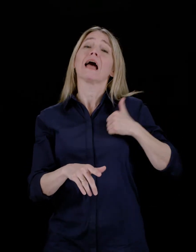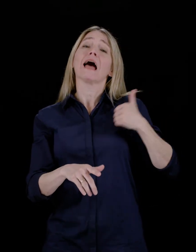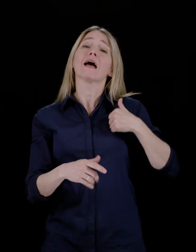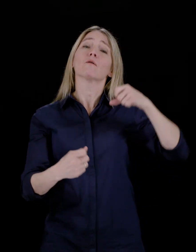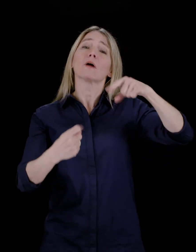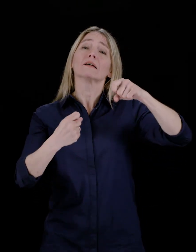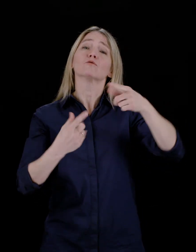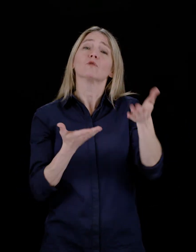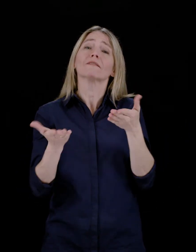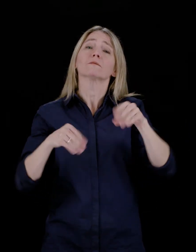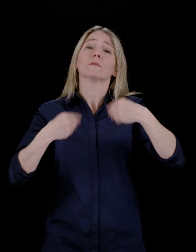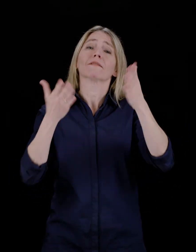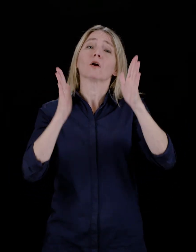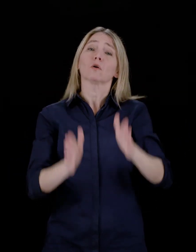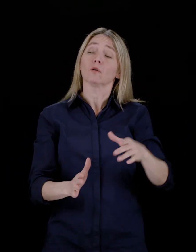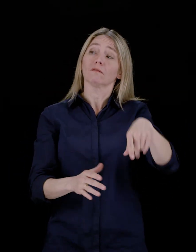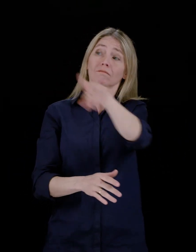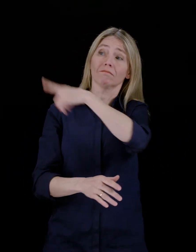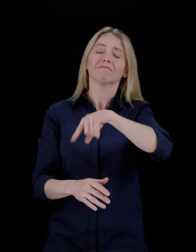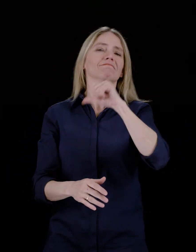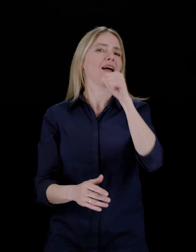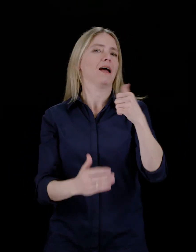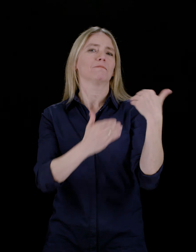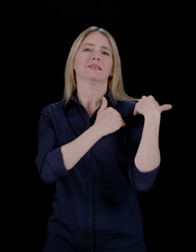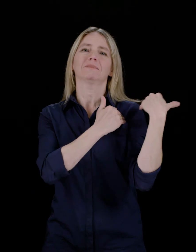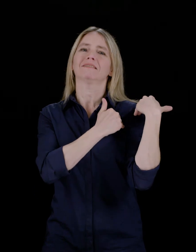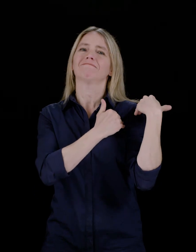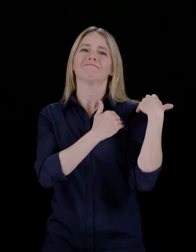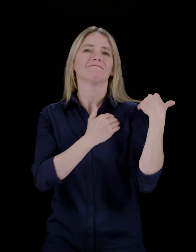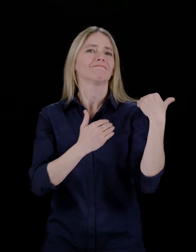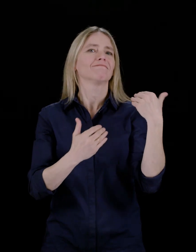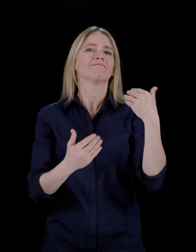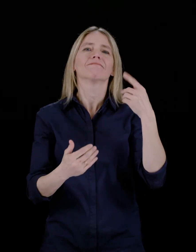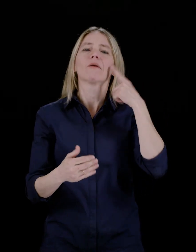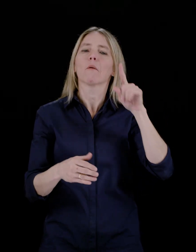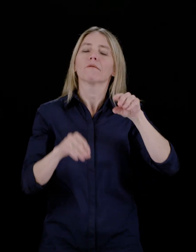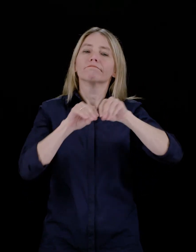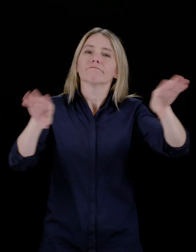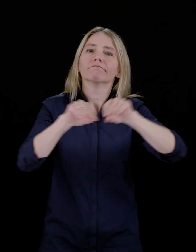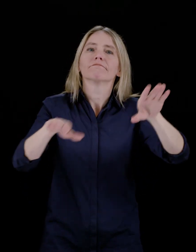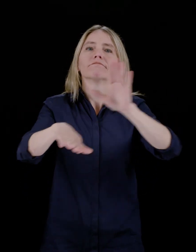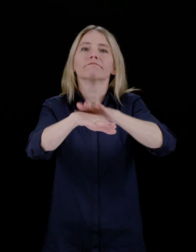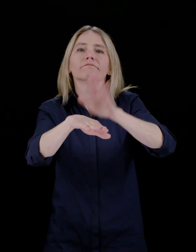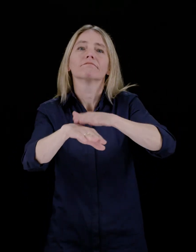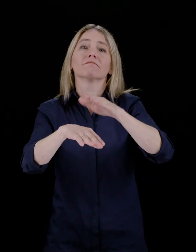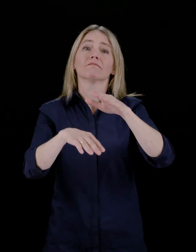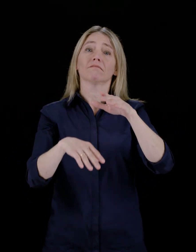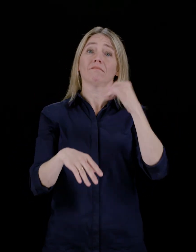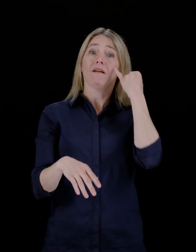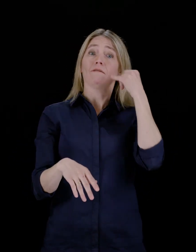Canadian wireless service providers are not responsible for alerts that are broadcast while outside of Canada.